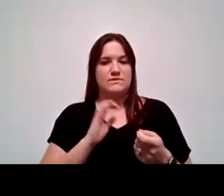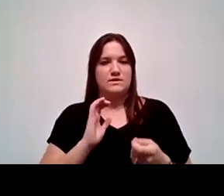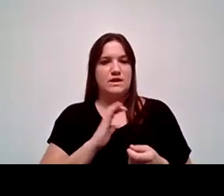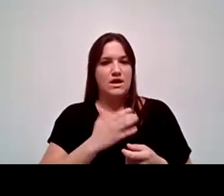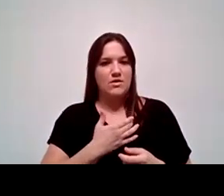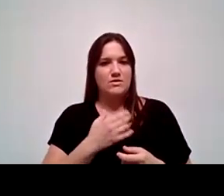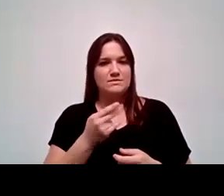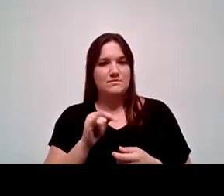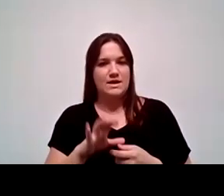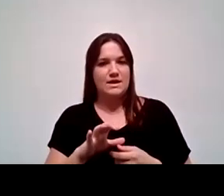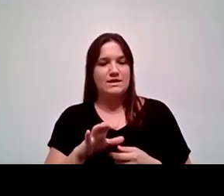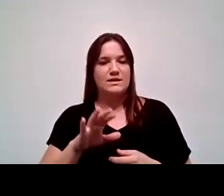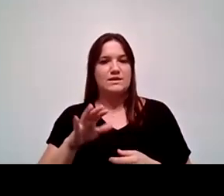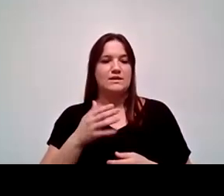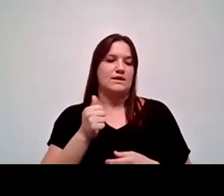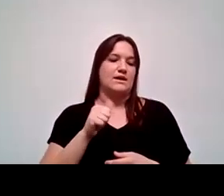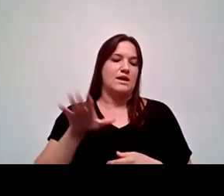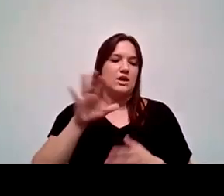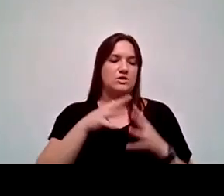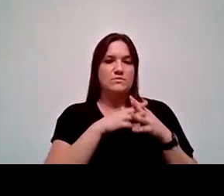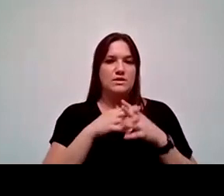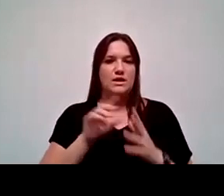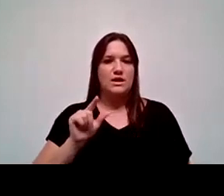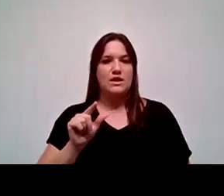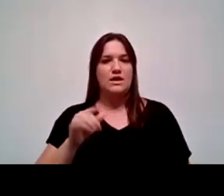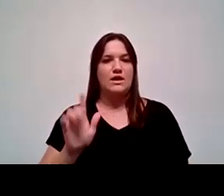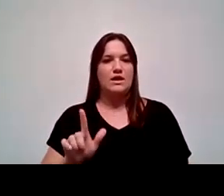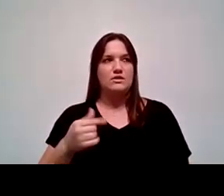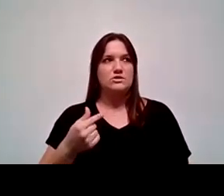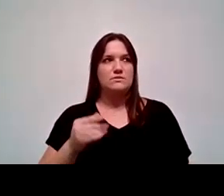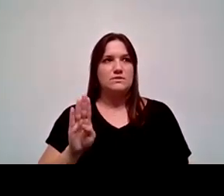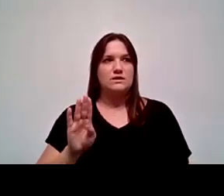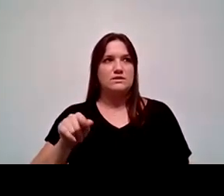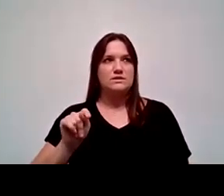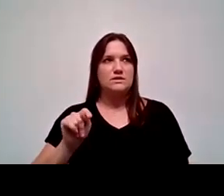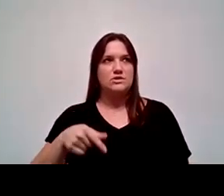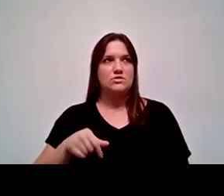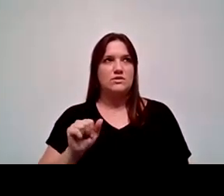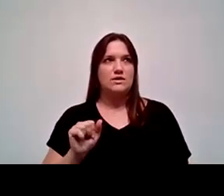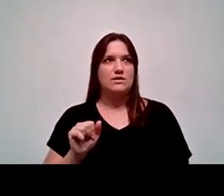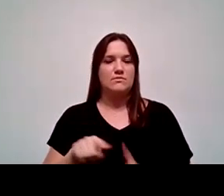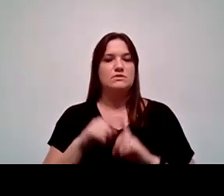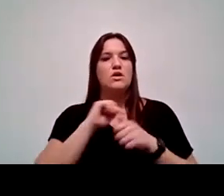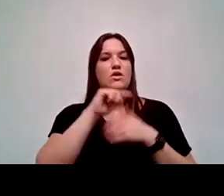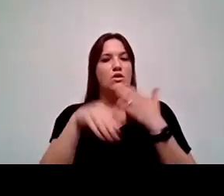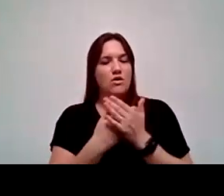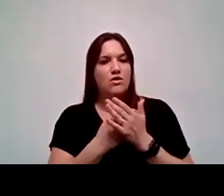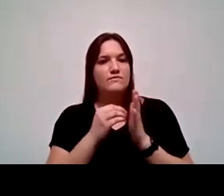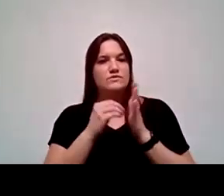African-American, Asian-American, LGBTQIA+, very specific. Finding out from them the students voice what those needs are.